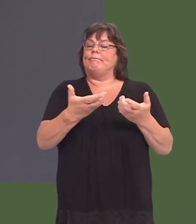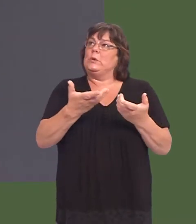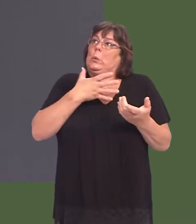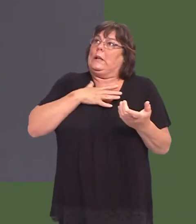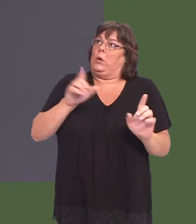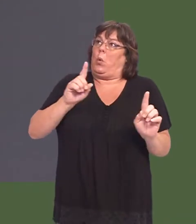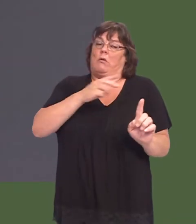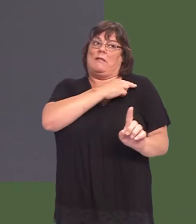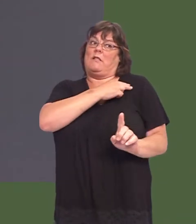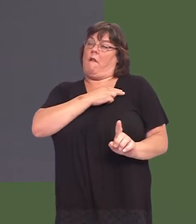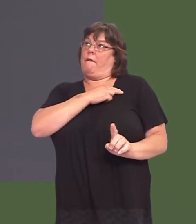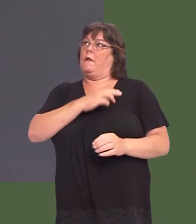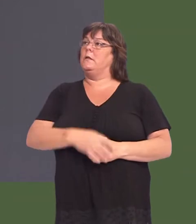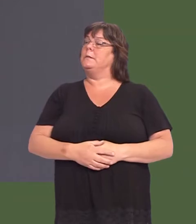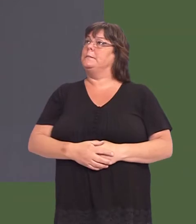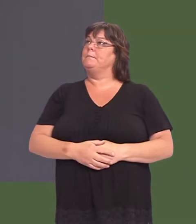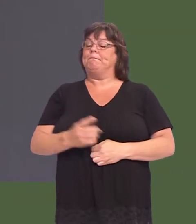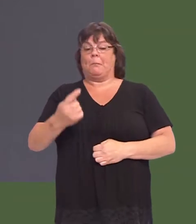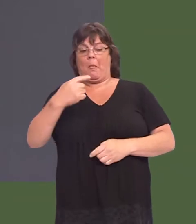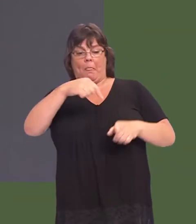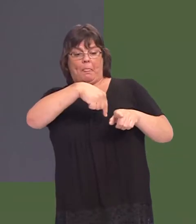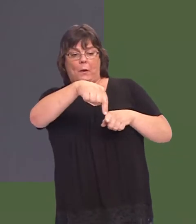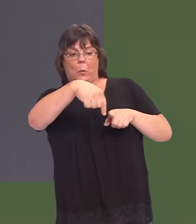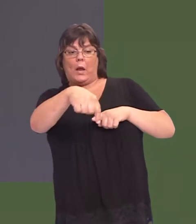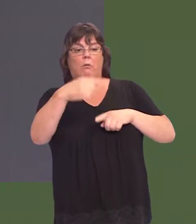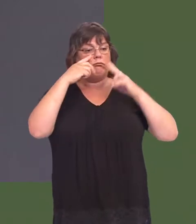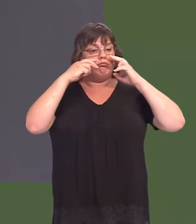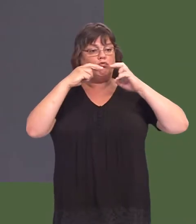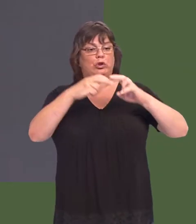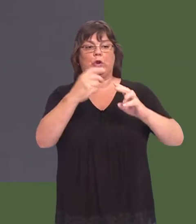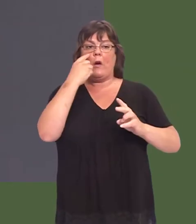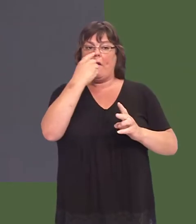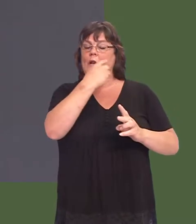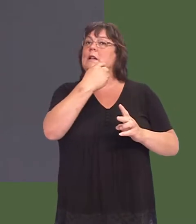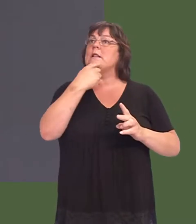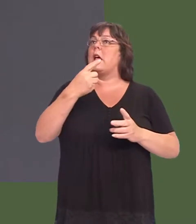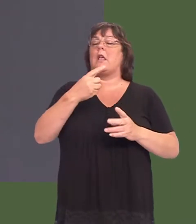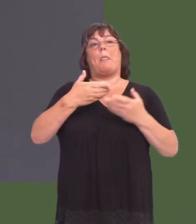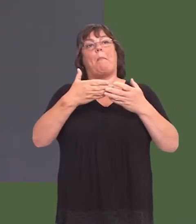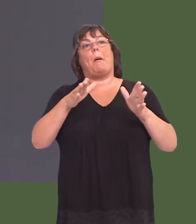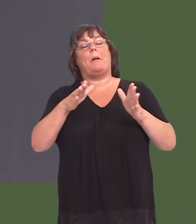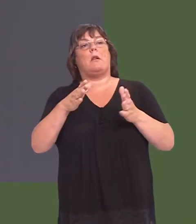And thereís evidence come out this week that the public sector pay cut and freeze over